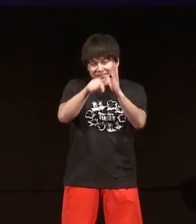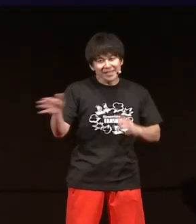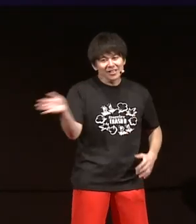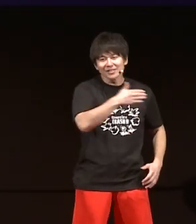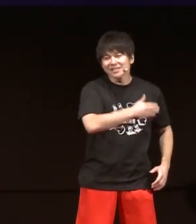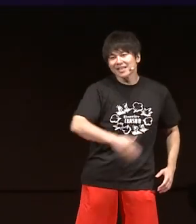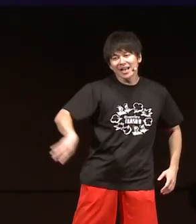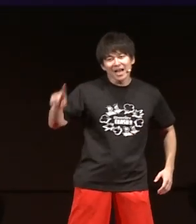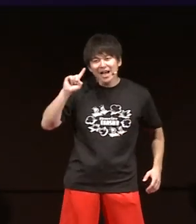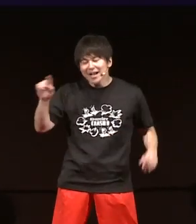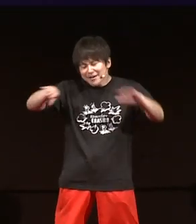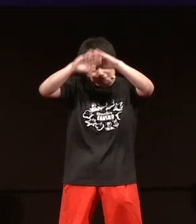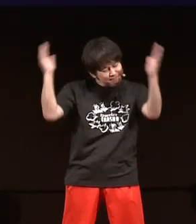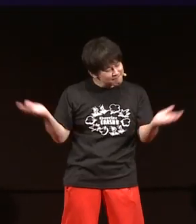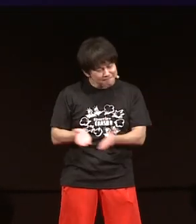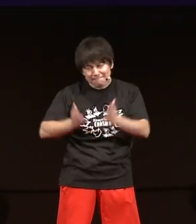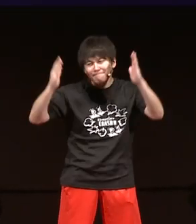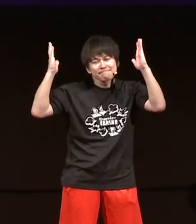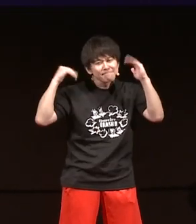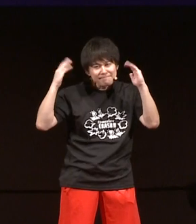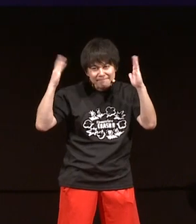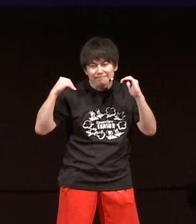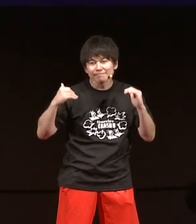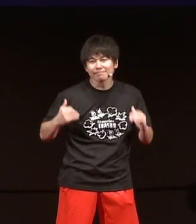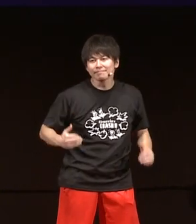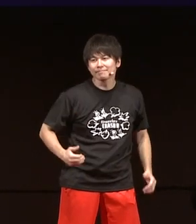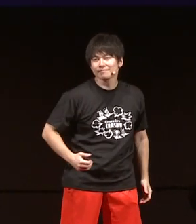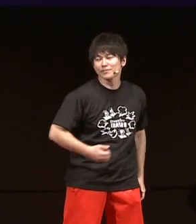I have been deaf since birth.